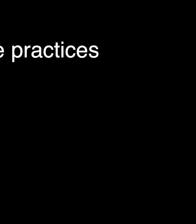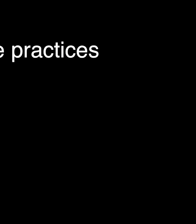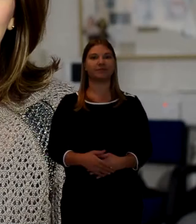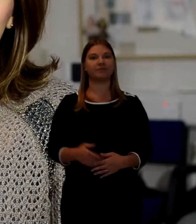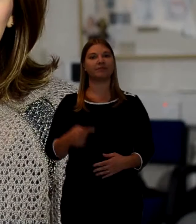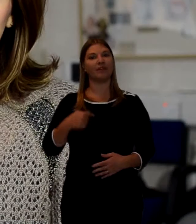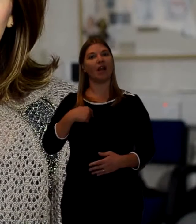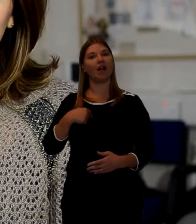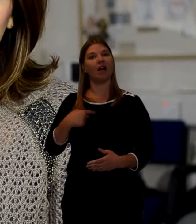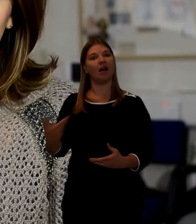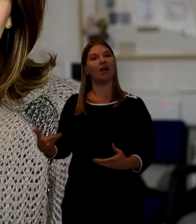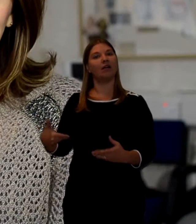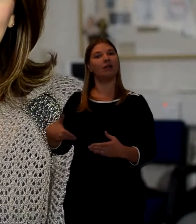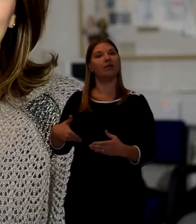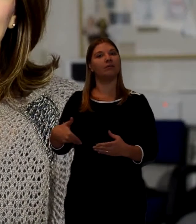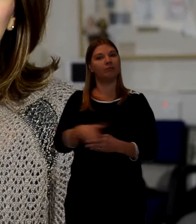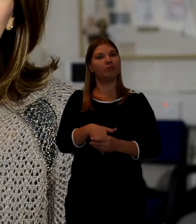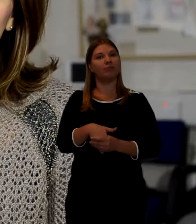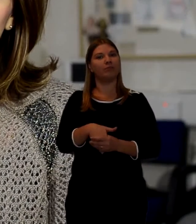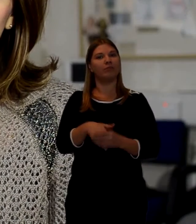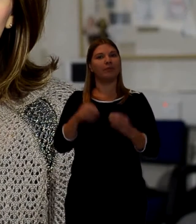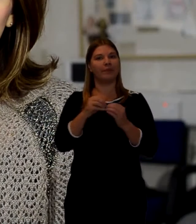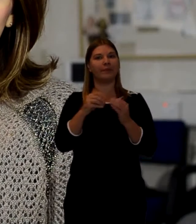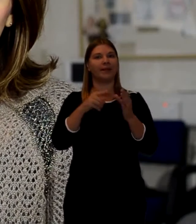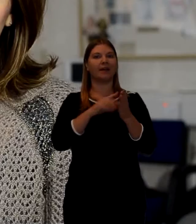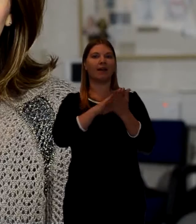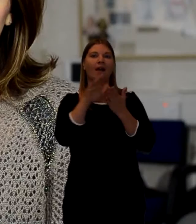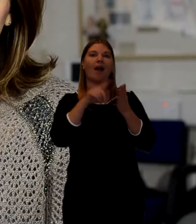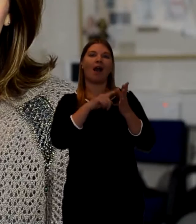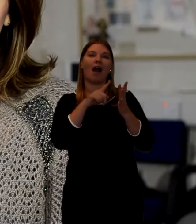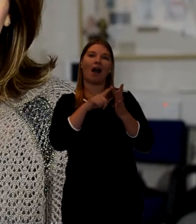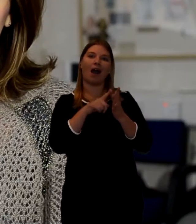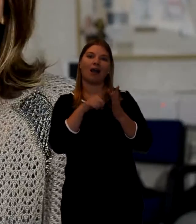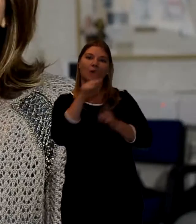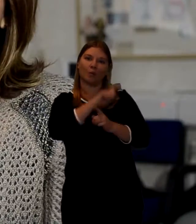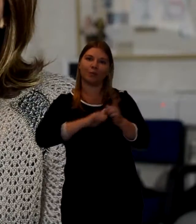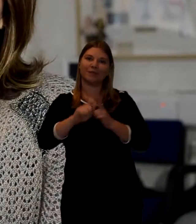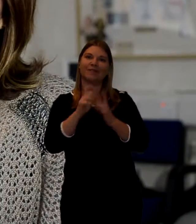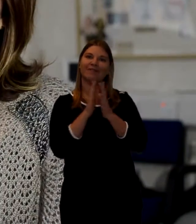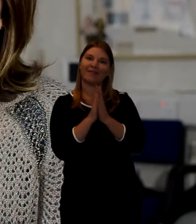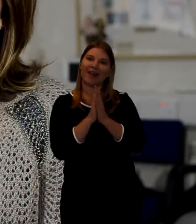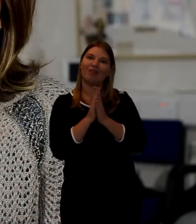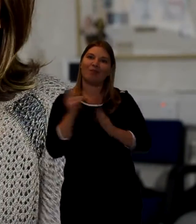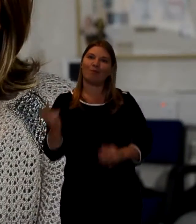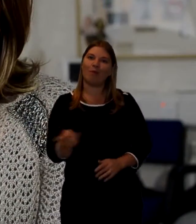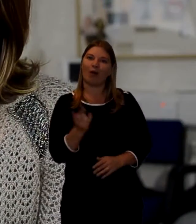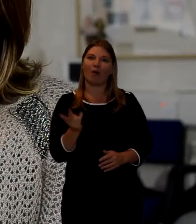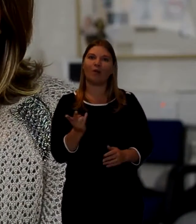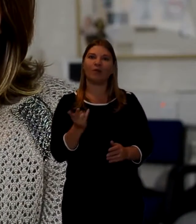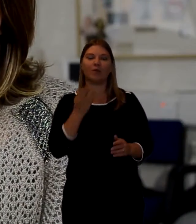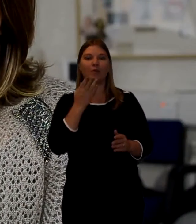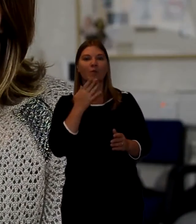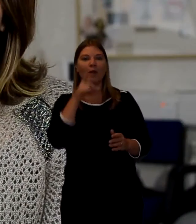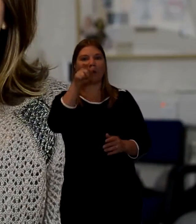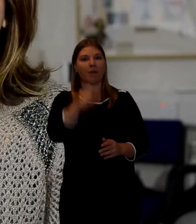I'm a member of the Baha'i faith and a member of Birmingham Baha'i Community. They put a burial ring on their finger